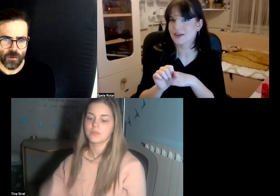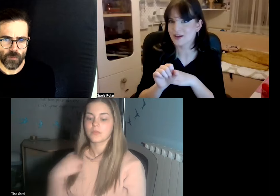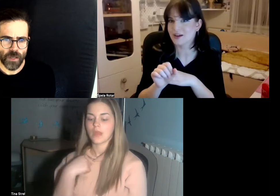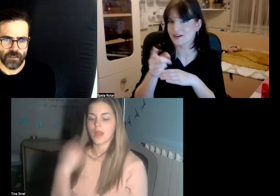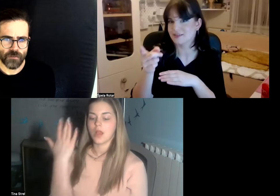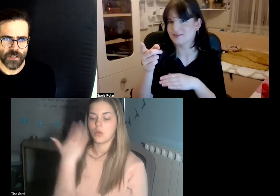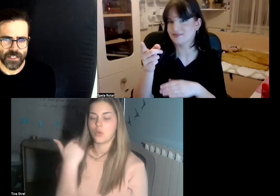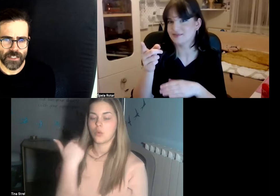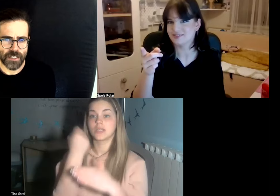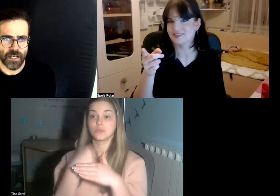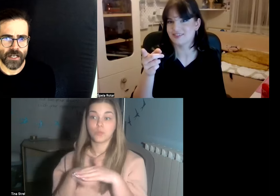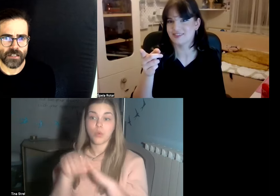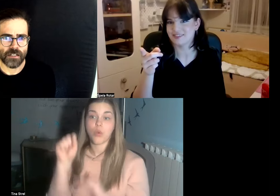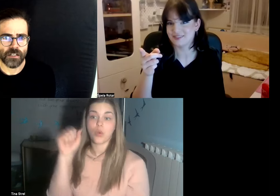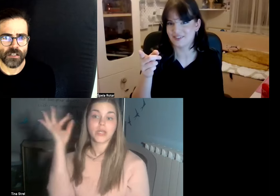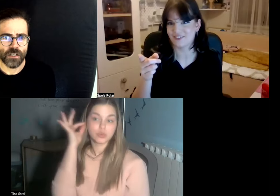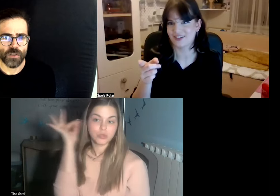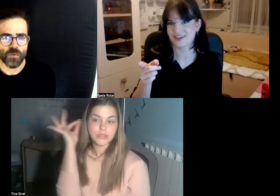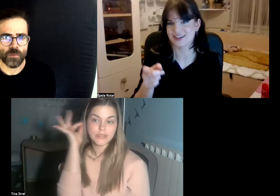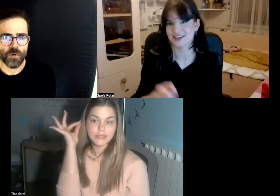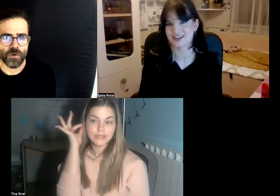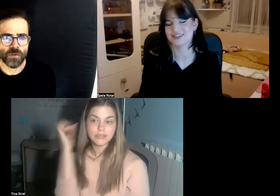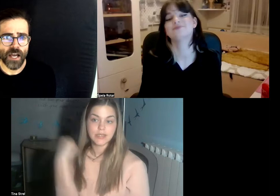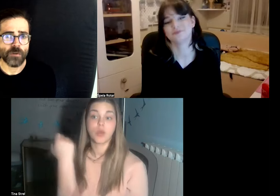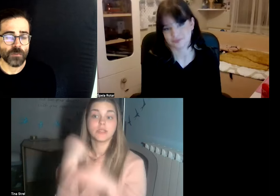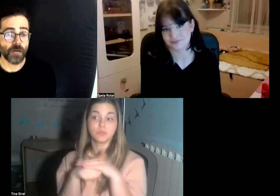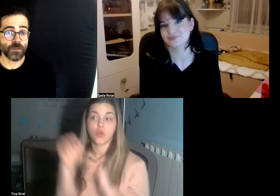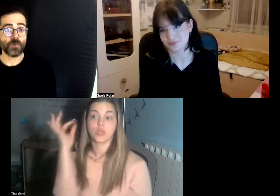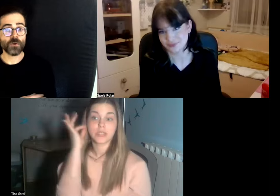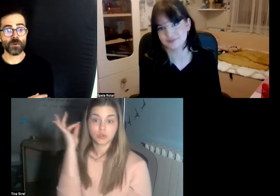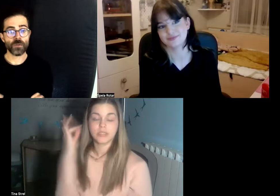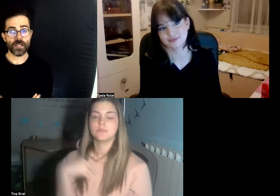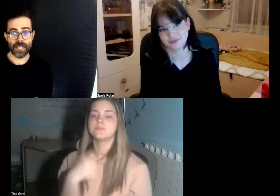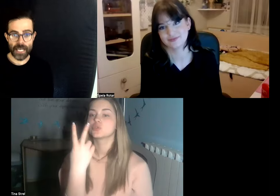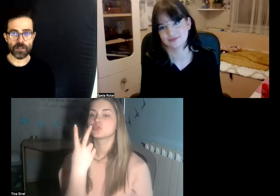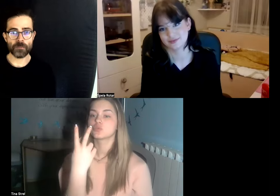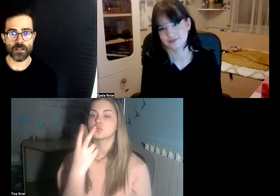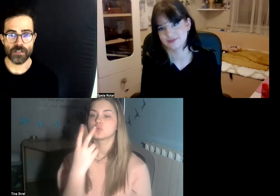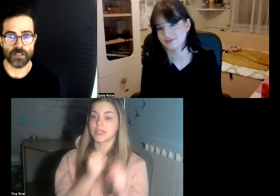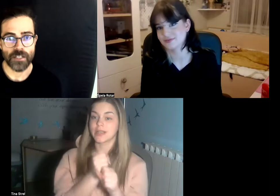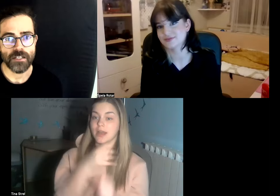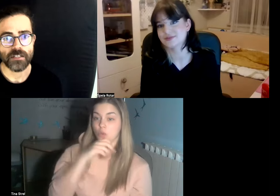but for instance you know you were born yeah I was born as a hearing person yes